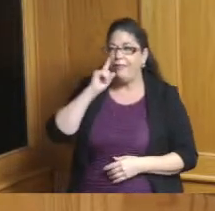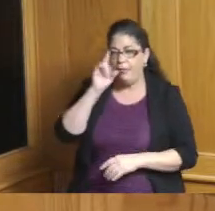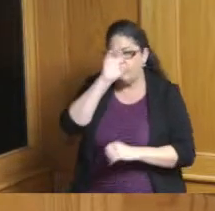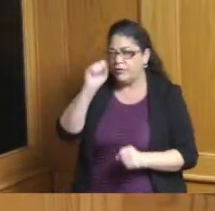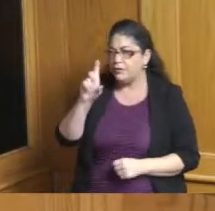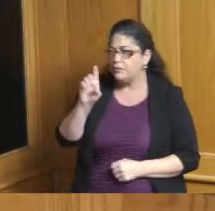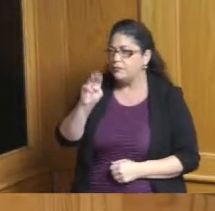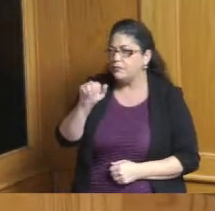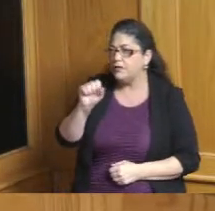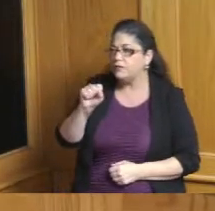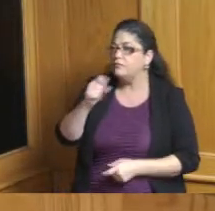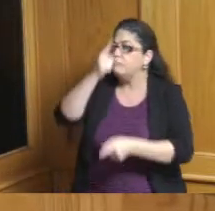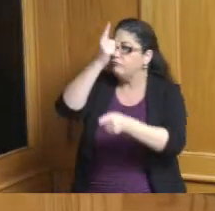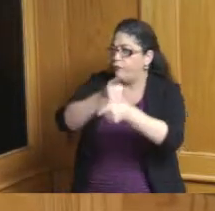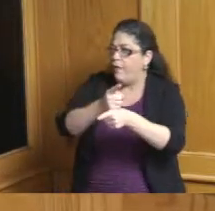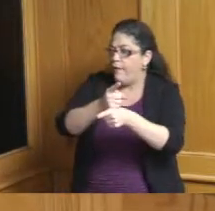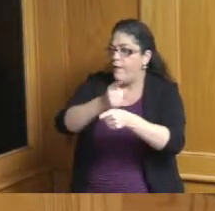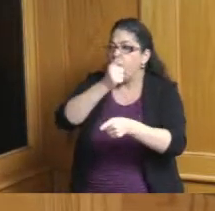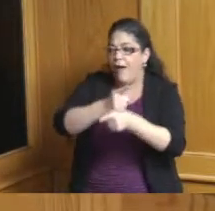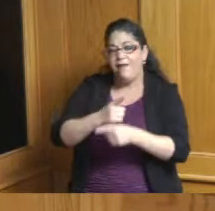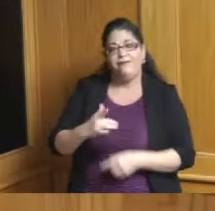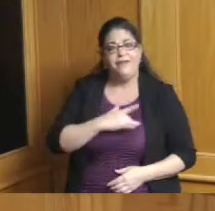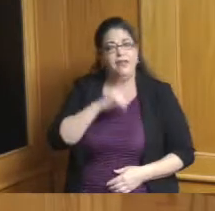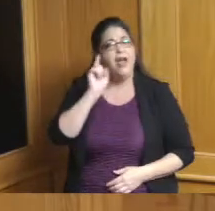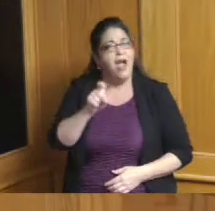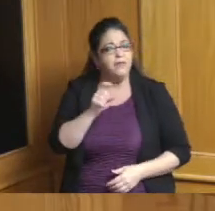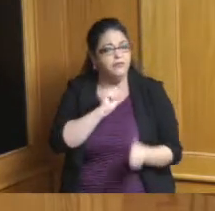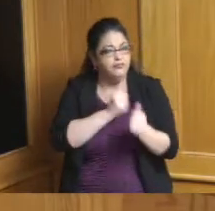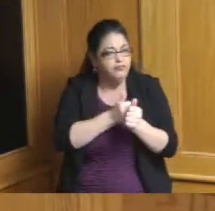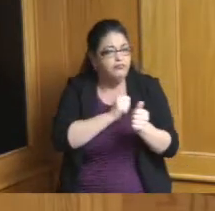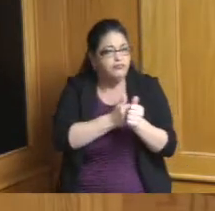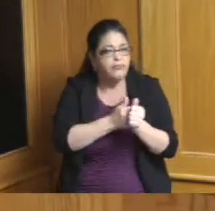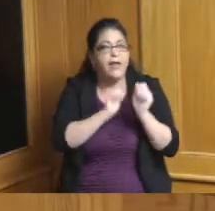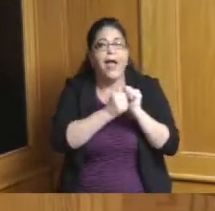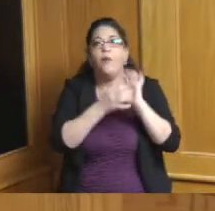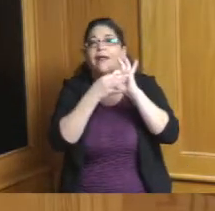with kind of updating it as it relates to now because our whole world got shook up